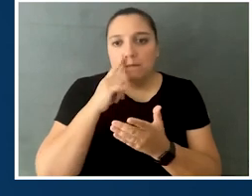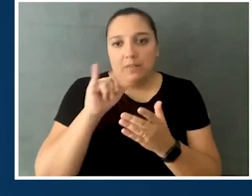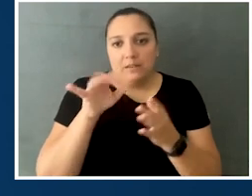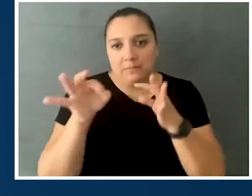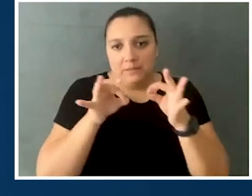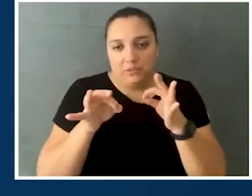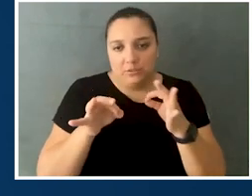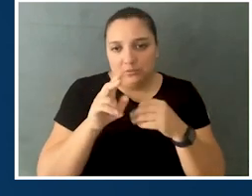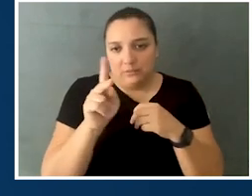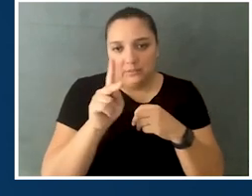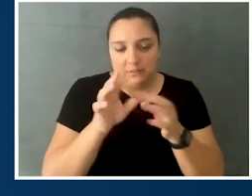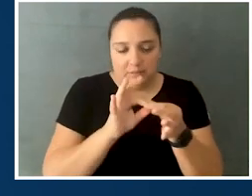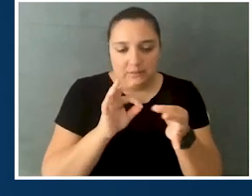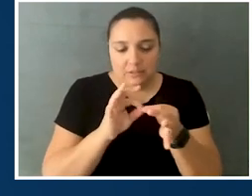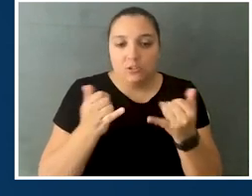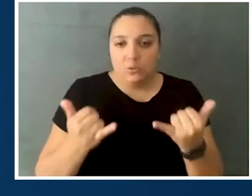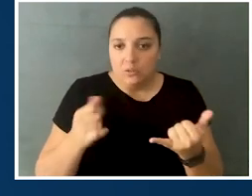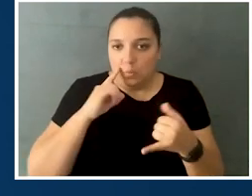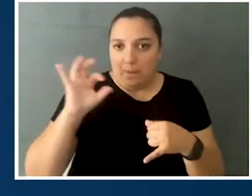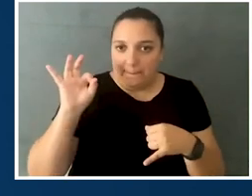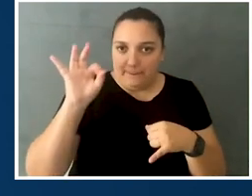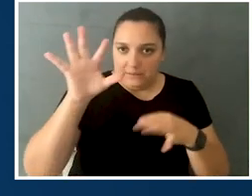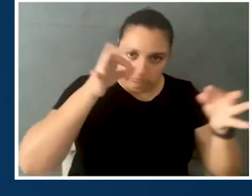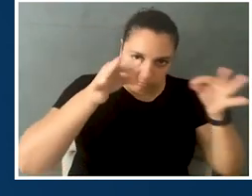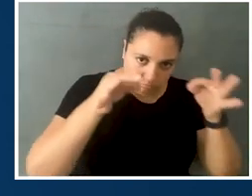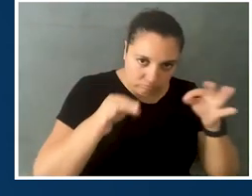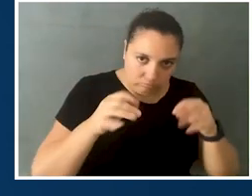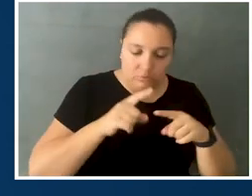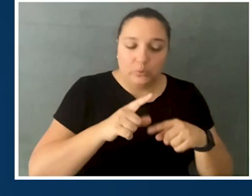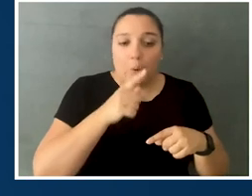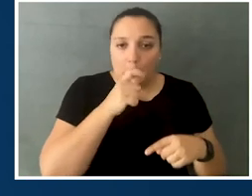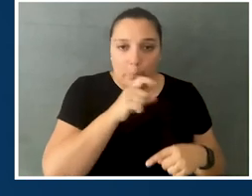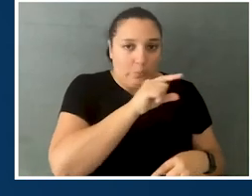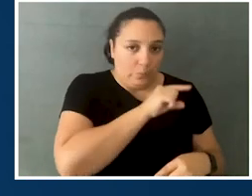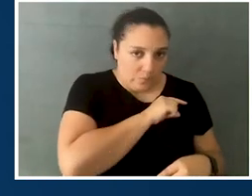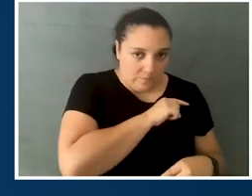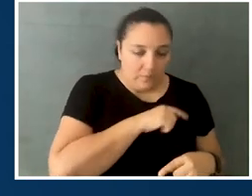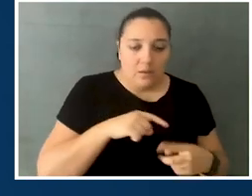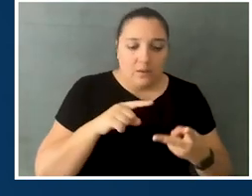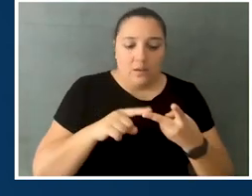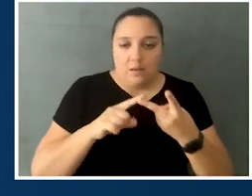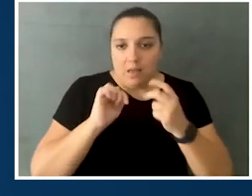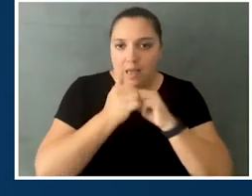So, let's do the whole pitch for our audience on who's eligible, how they can apply,